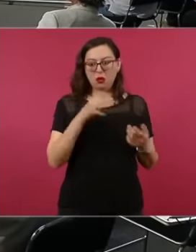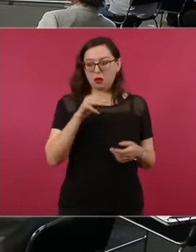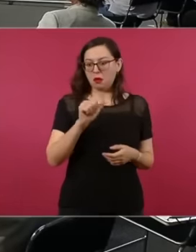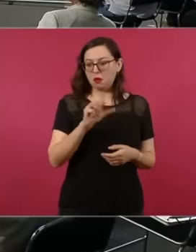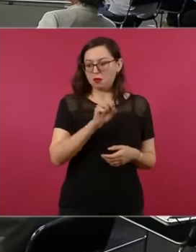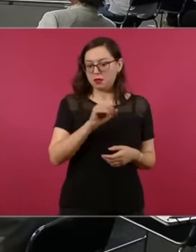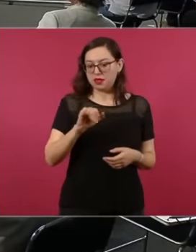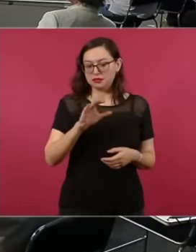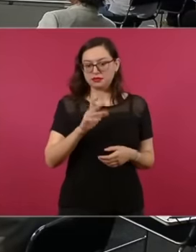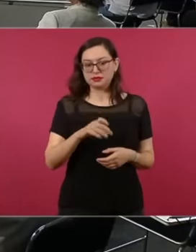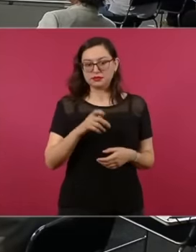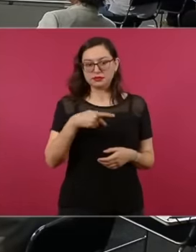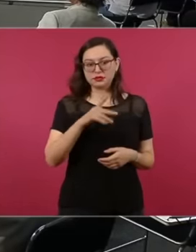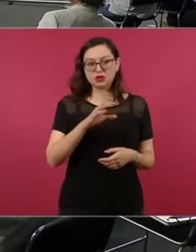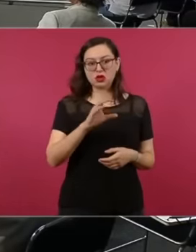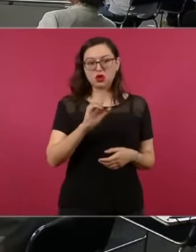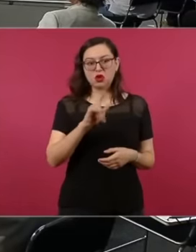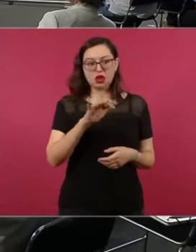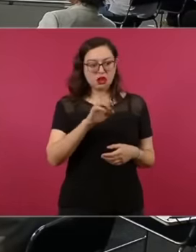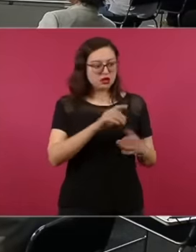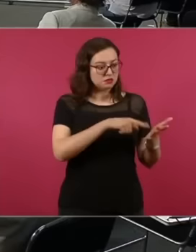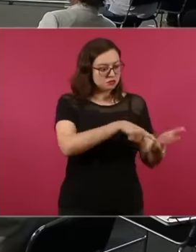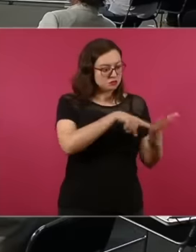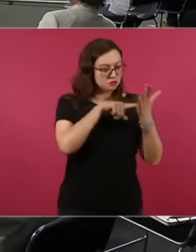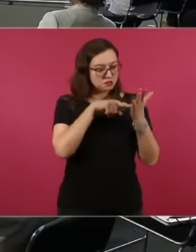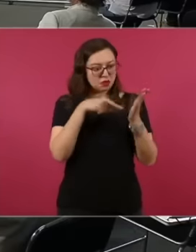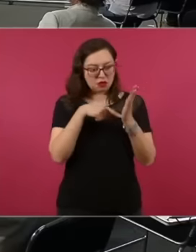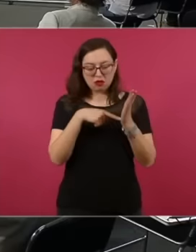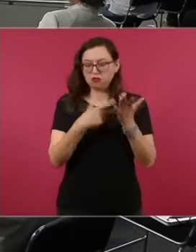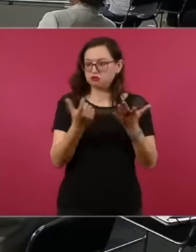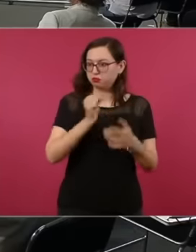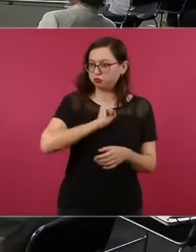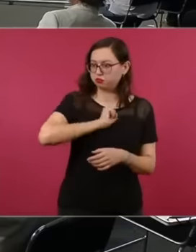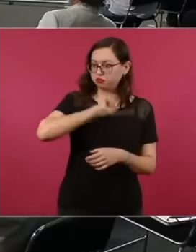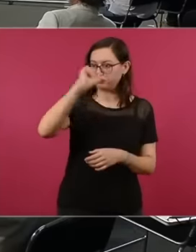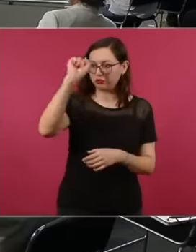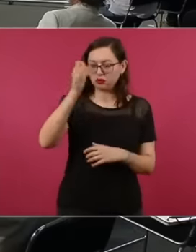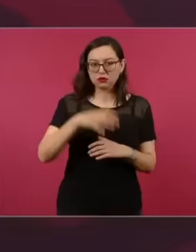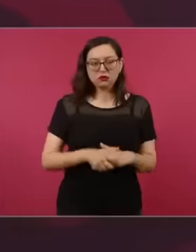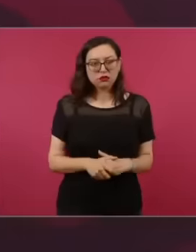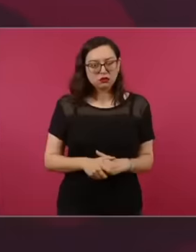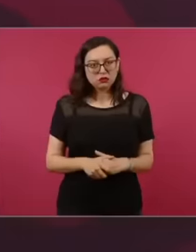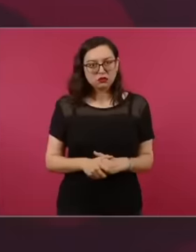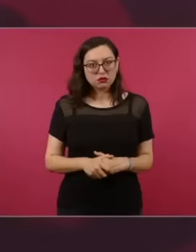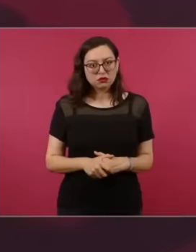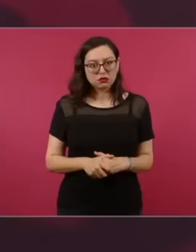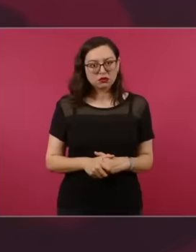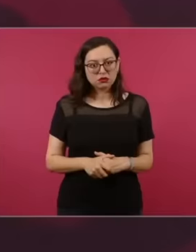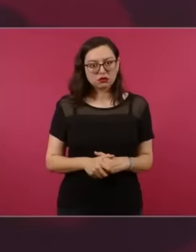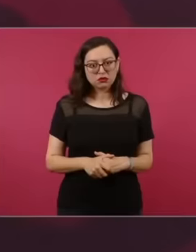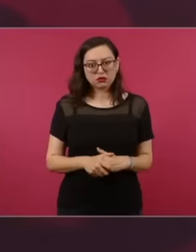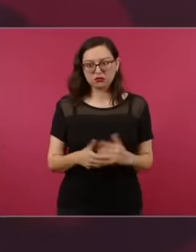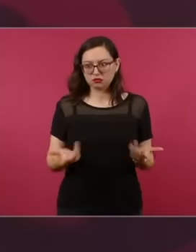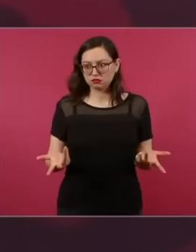colers are called. How much did it cost to finance